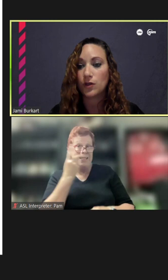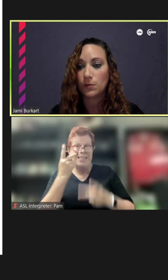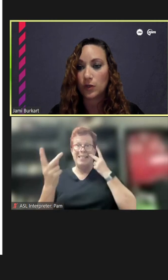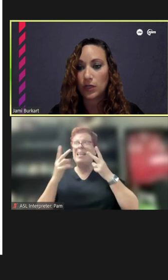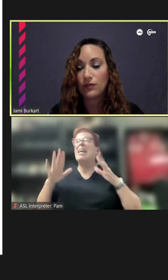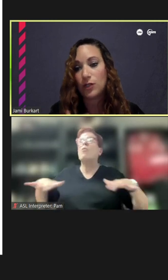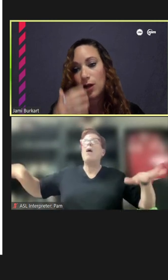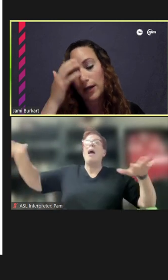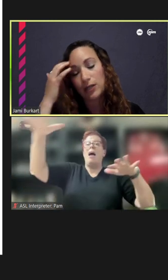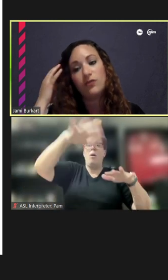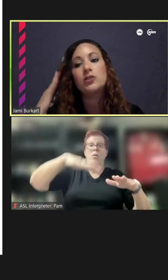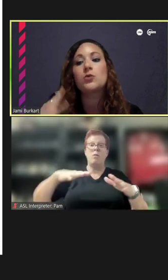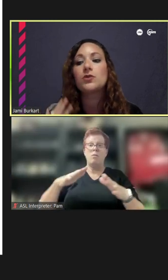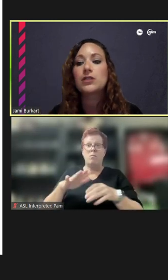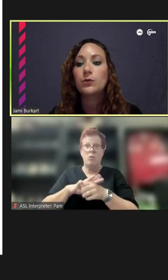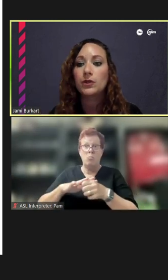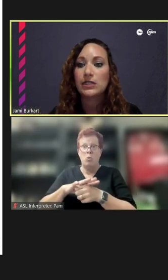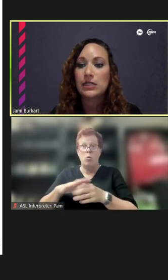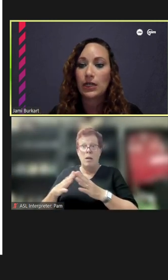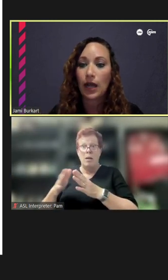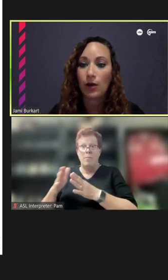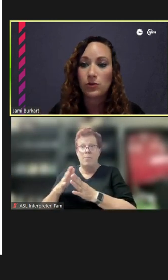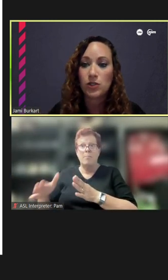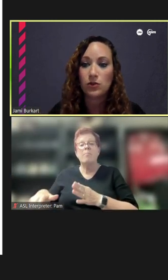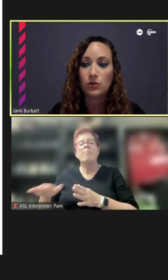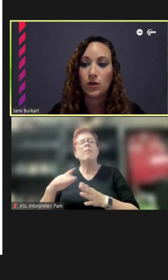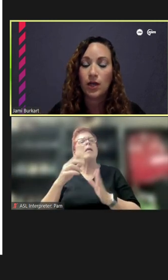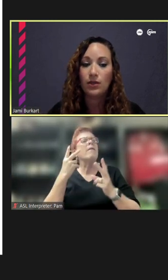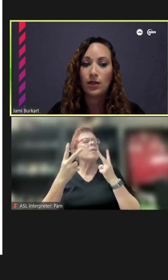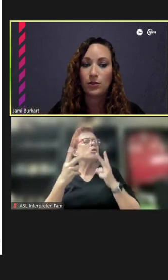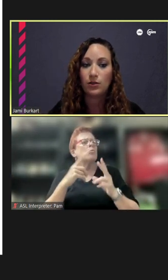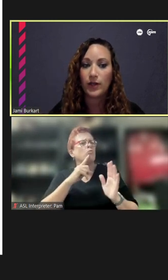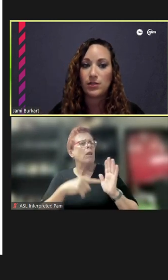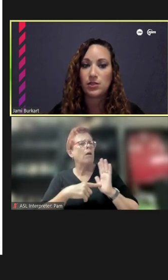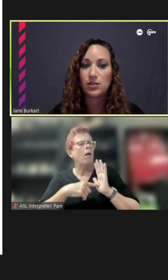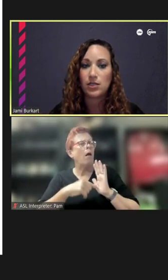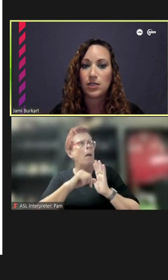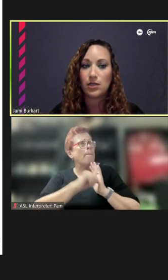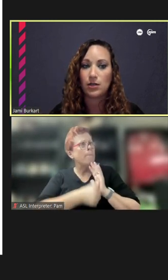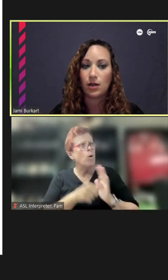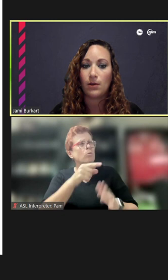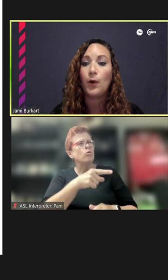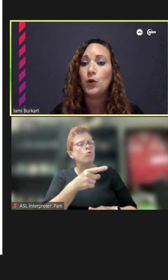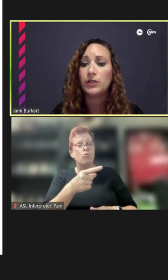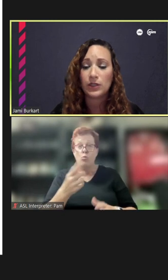the community -- if there are any visuals that really stand out to you that you'd like to see pulled